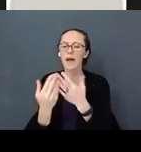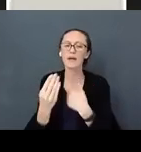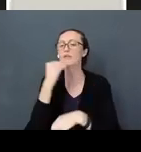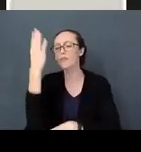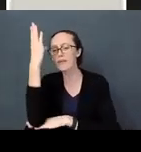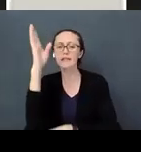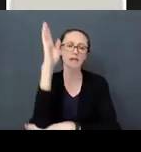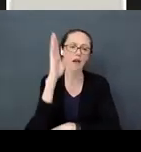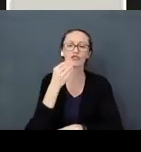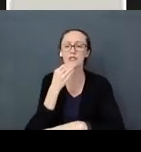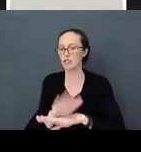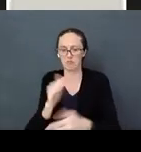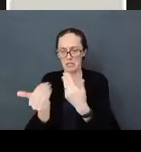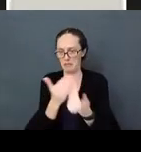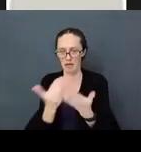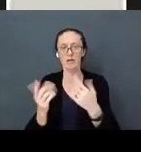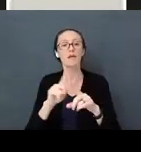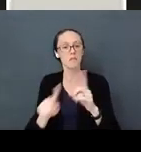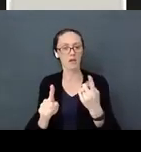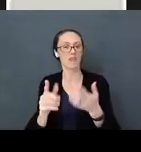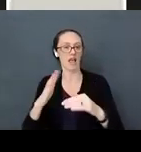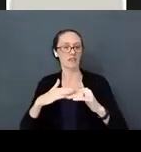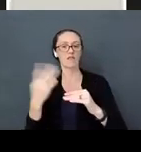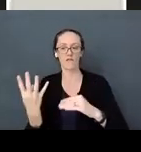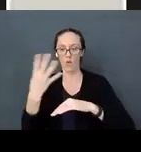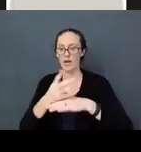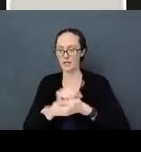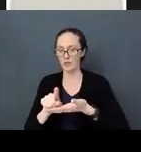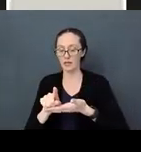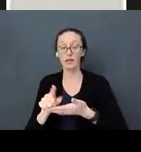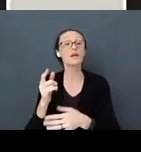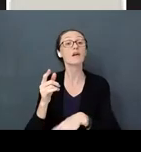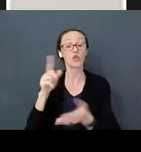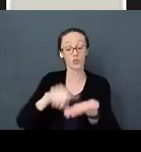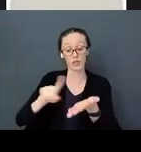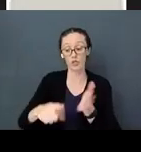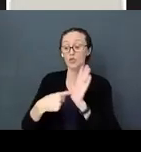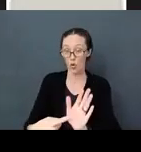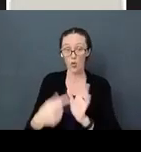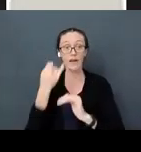Research shows that kids who have family that sits down for a meal at least 4 times a week have